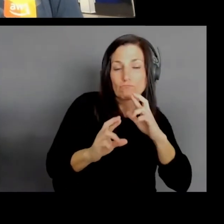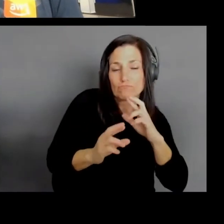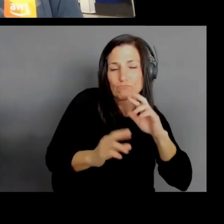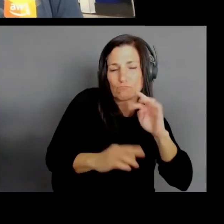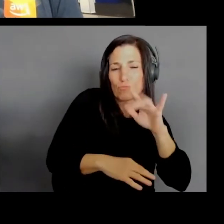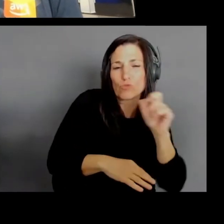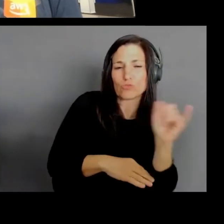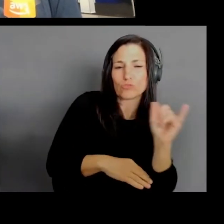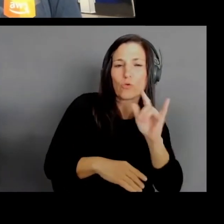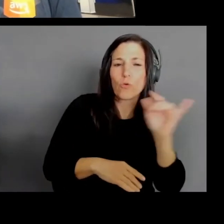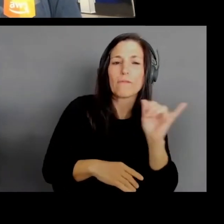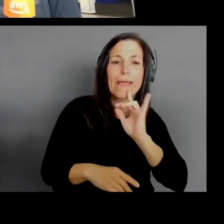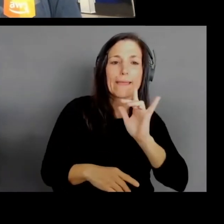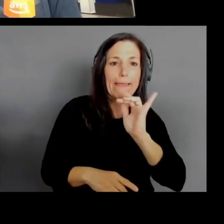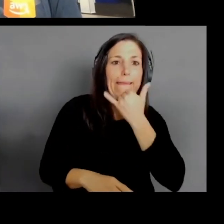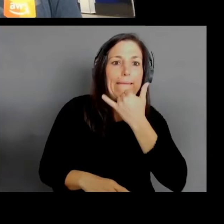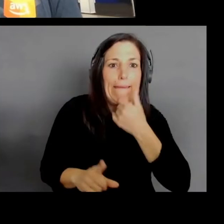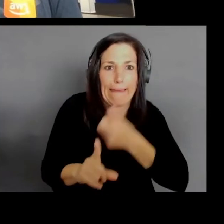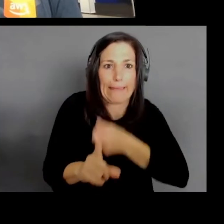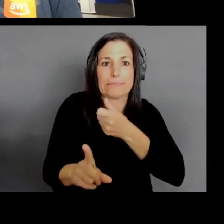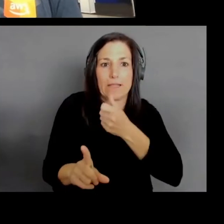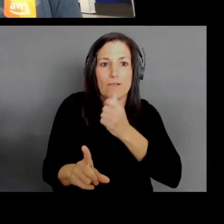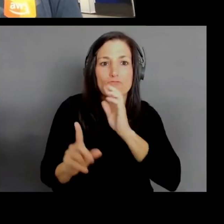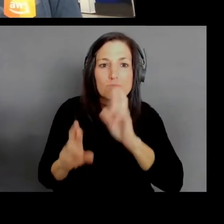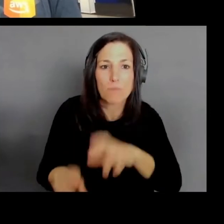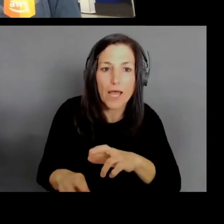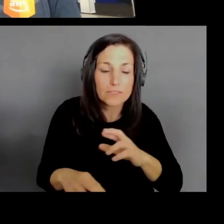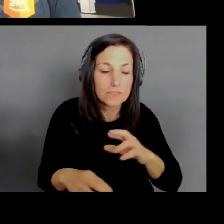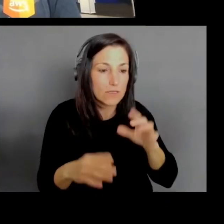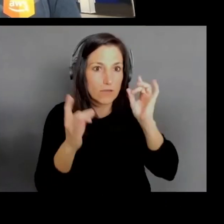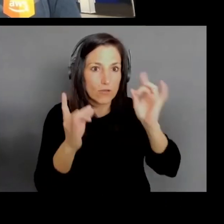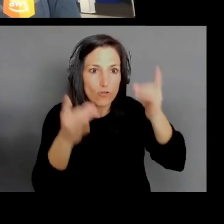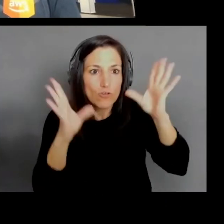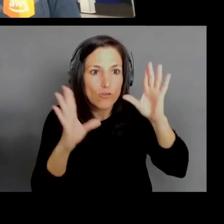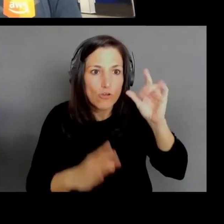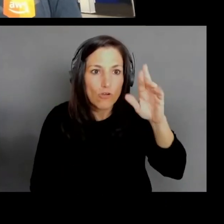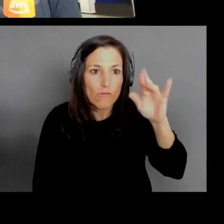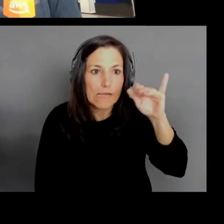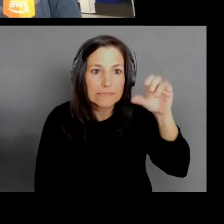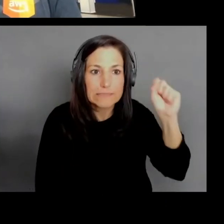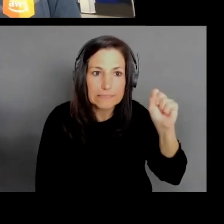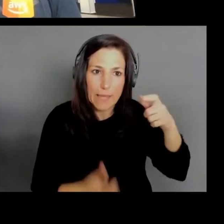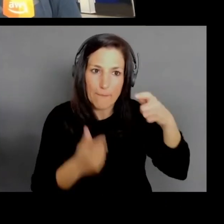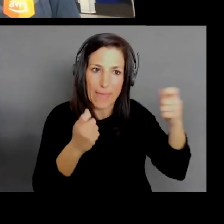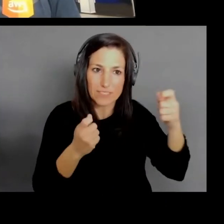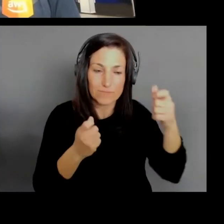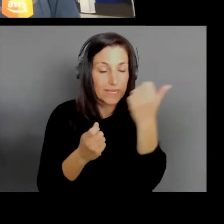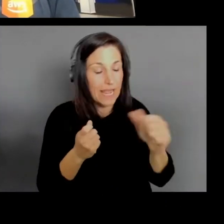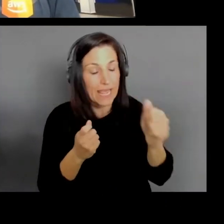any workflow that is sensitive and critical. I have to applaud your choice for lunch too, Joel.